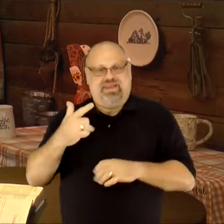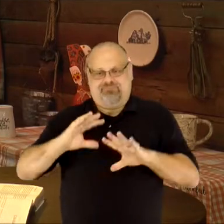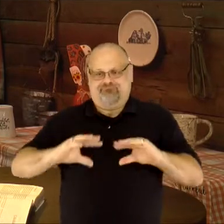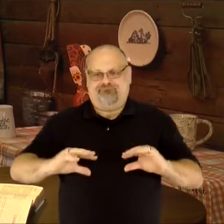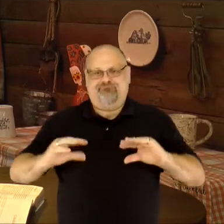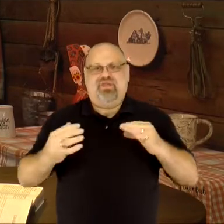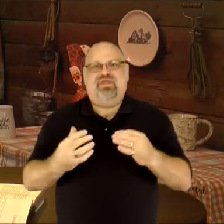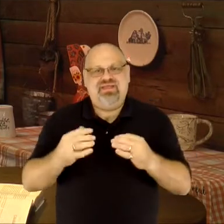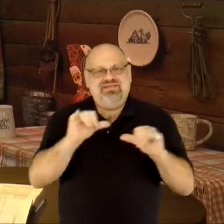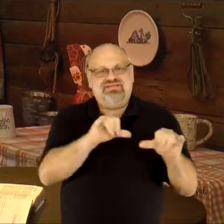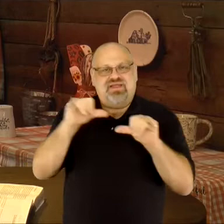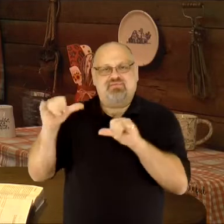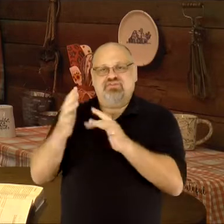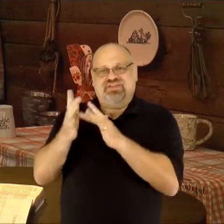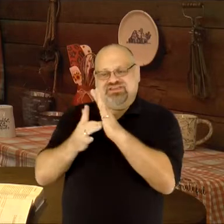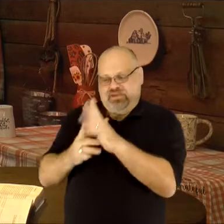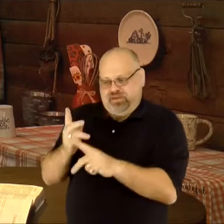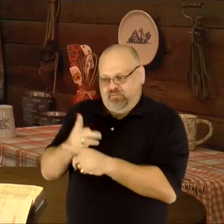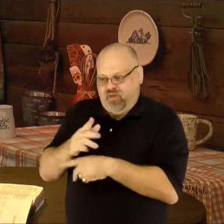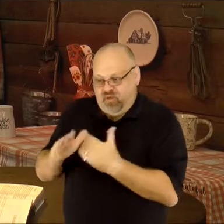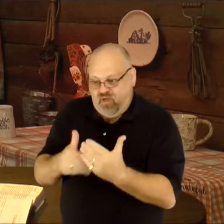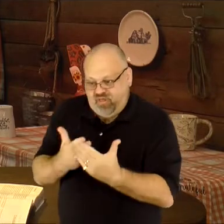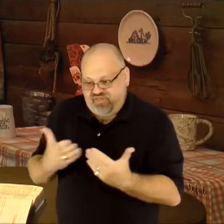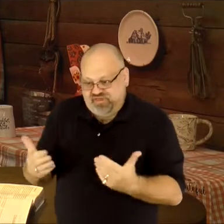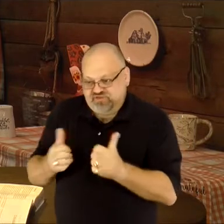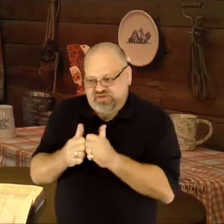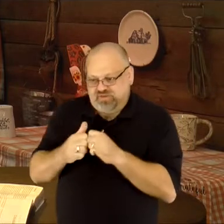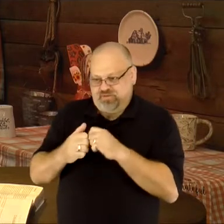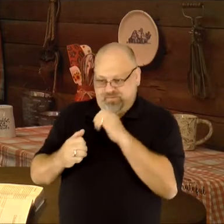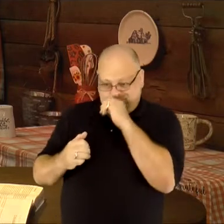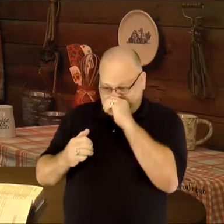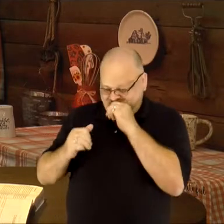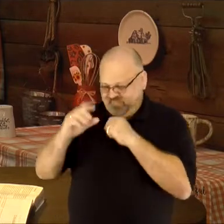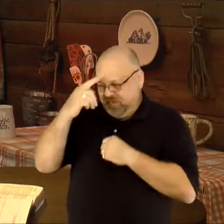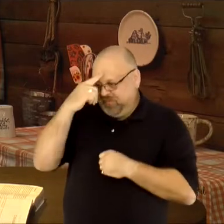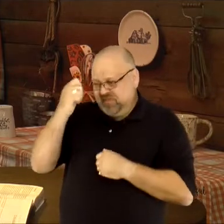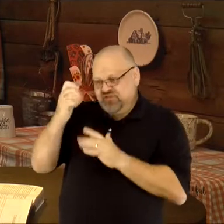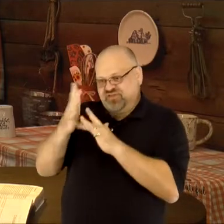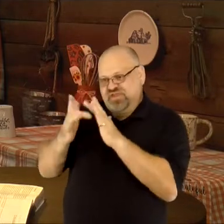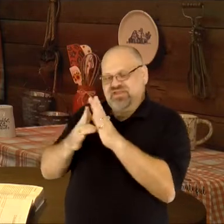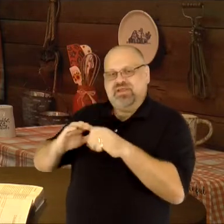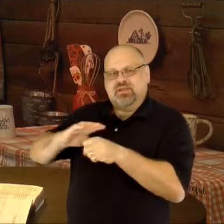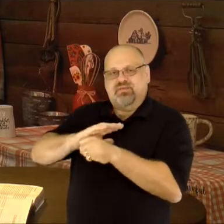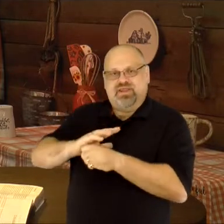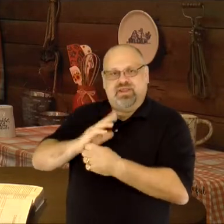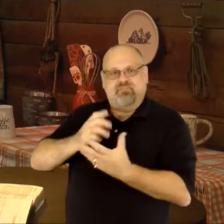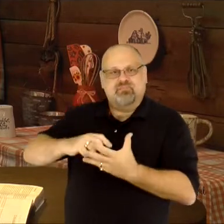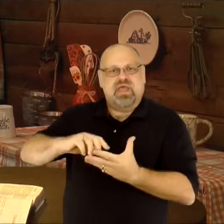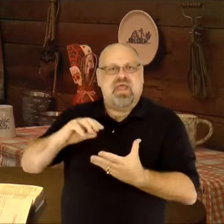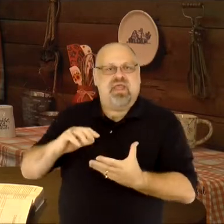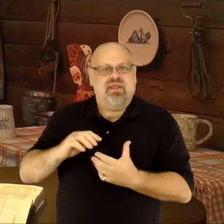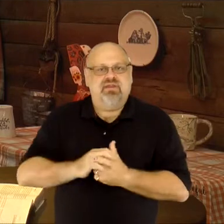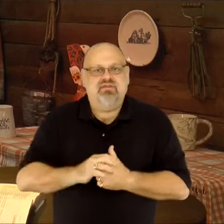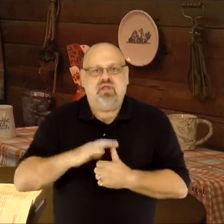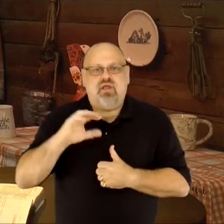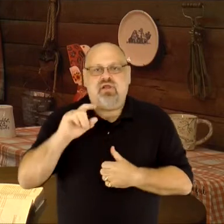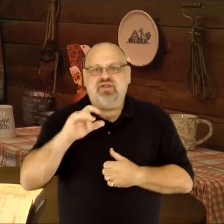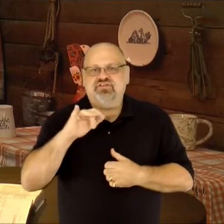Likewise, Jesus holds all things together because Jesus is the complete package.